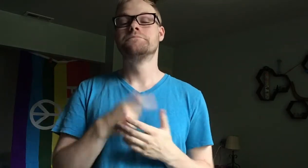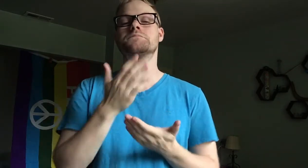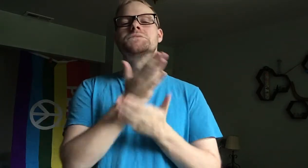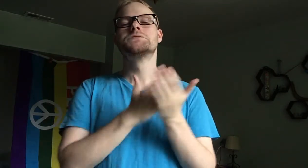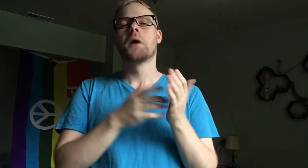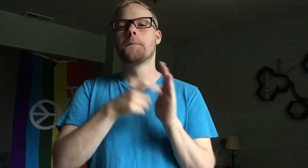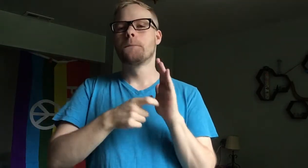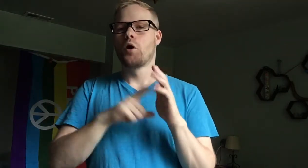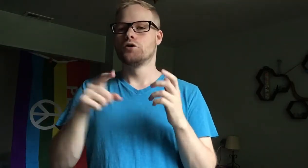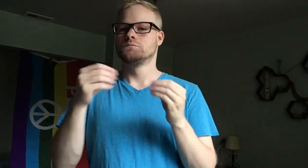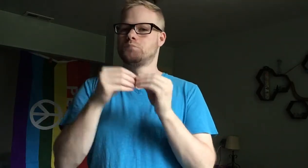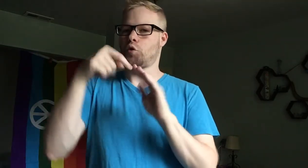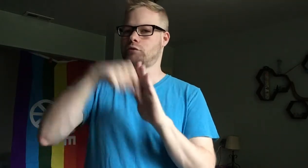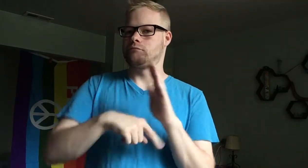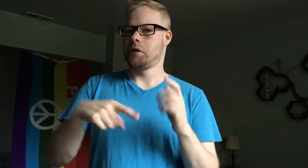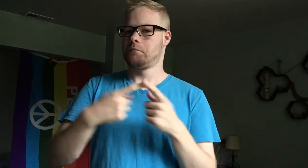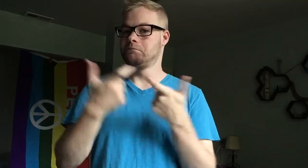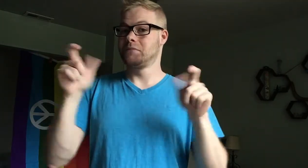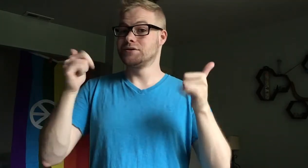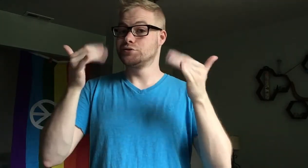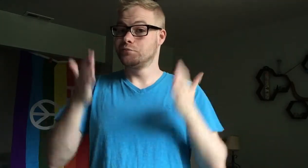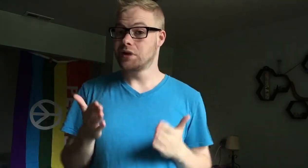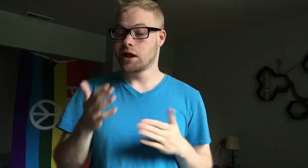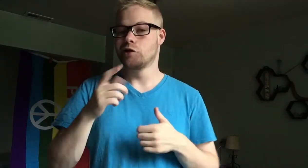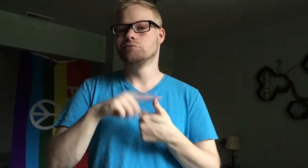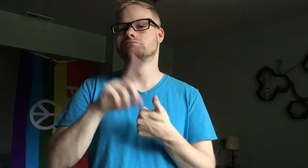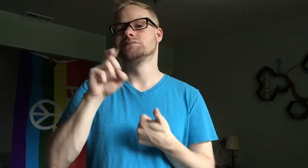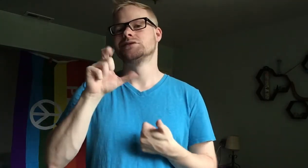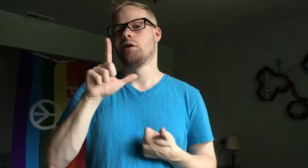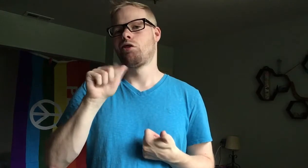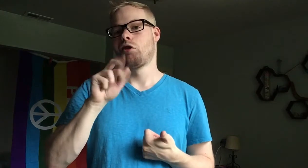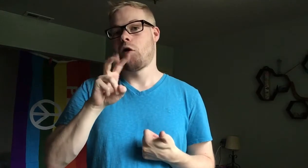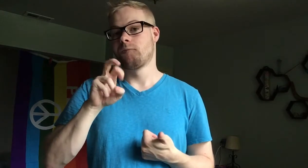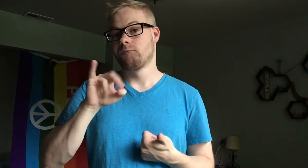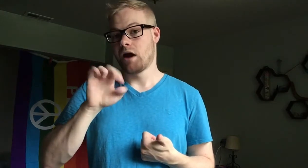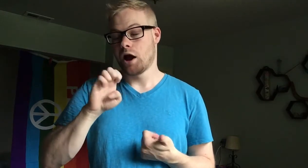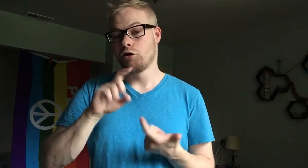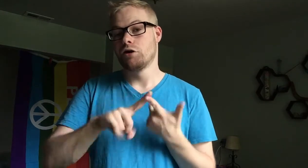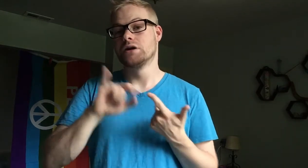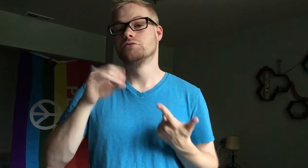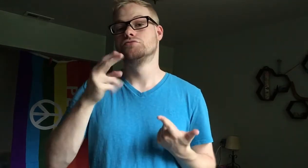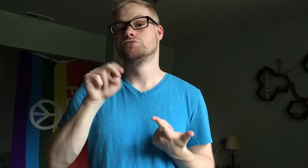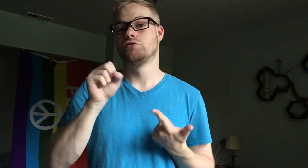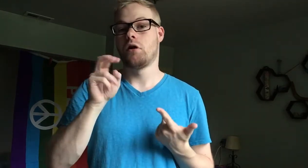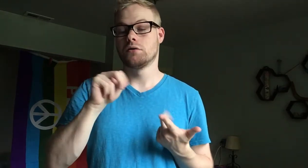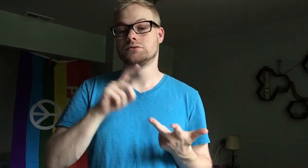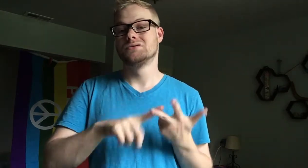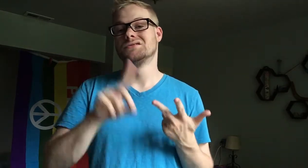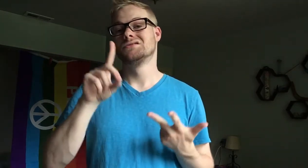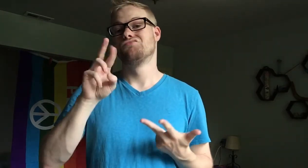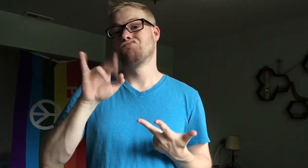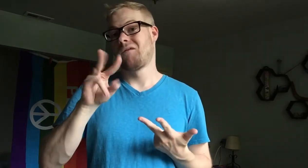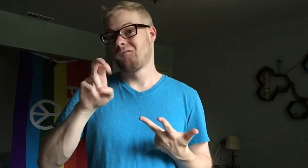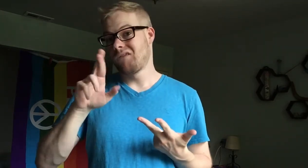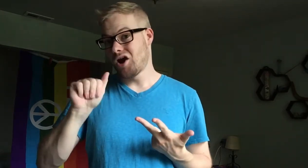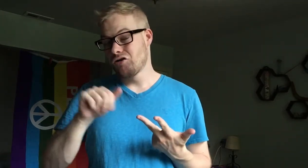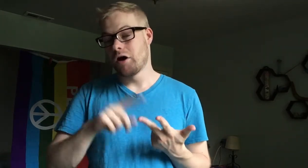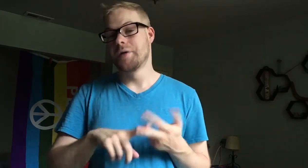Some of the articles are more in-depth about the major players - DeLarverie, Johnson, and Rivera.